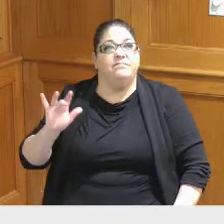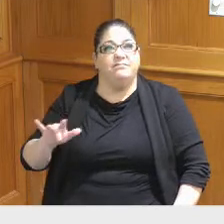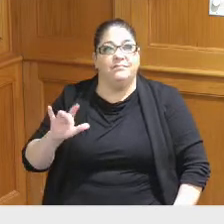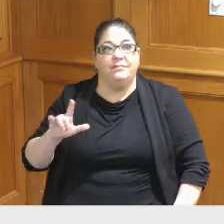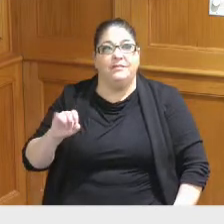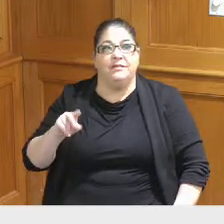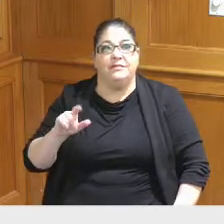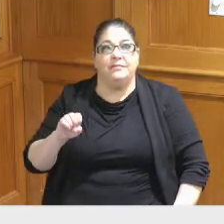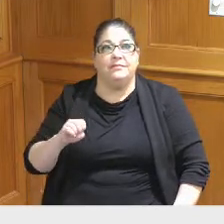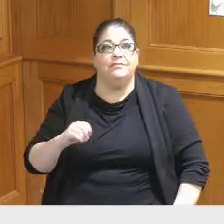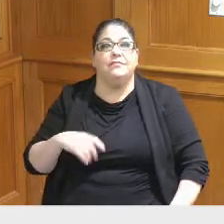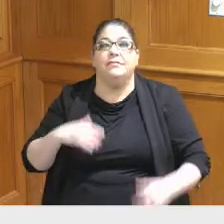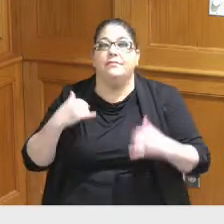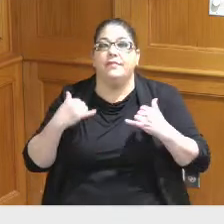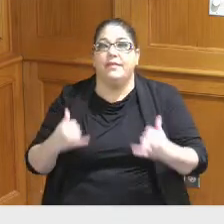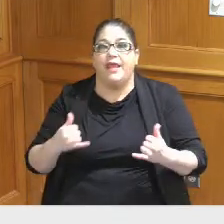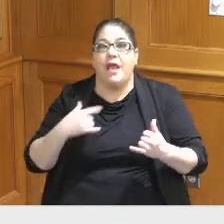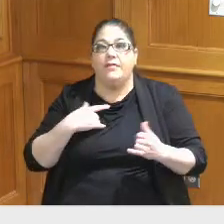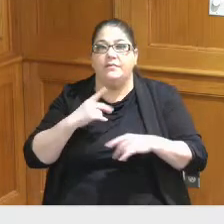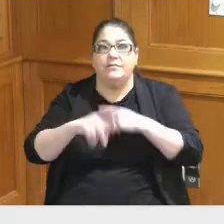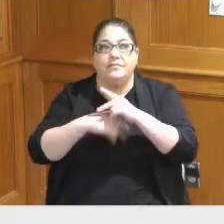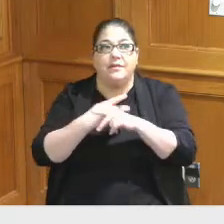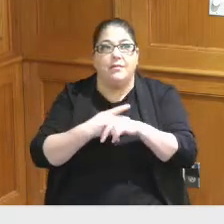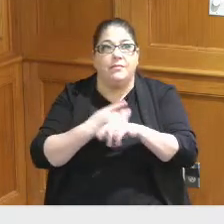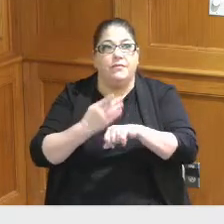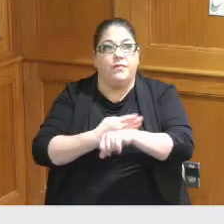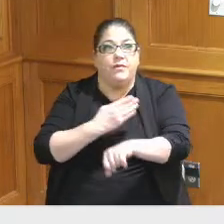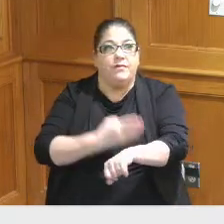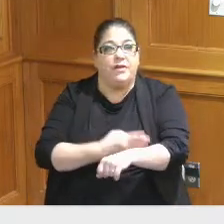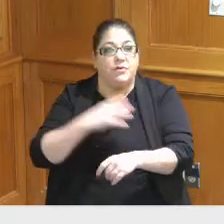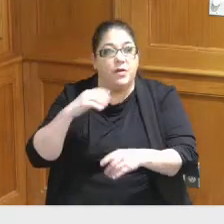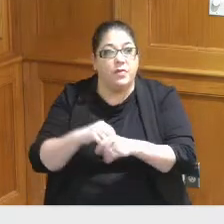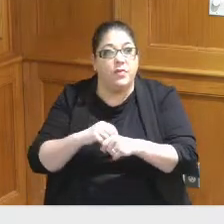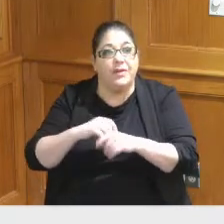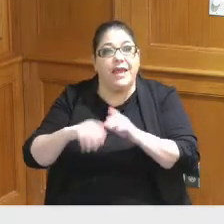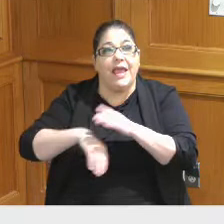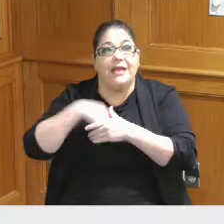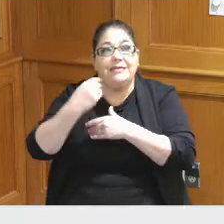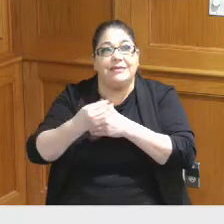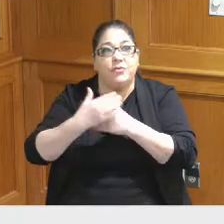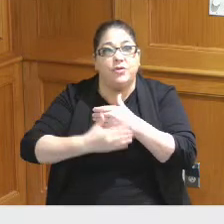the type of things that this particular renovation would hit on exterior skin overhaul Improvement